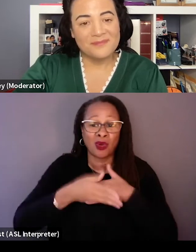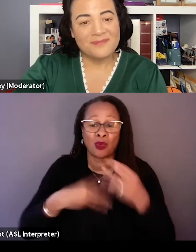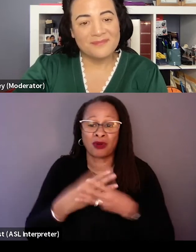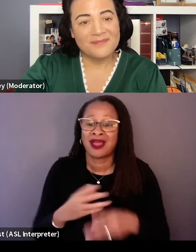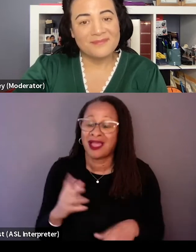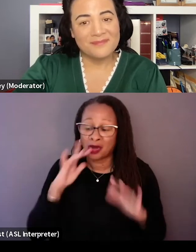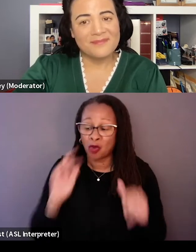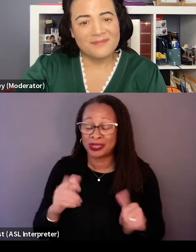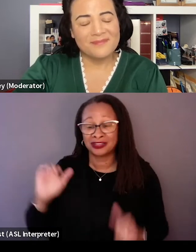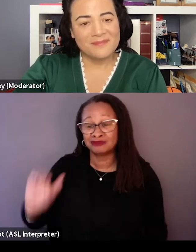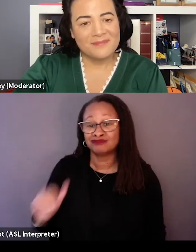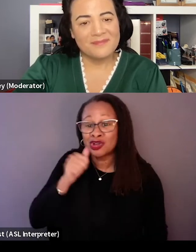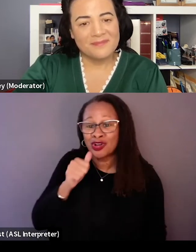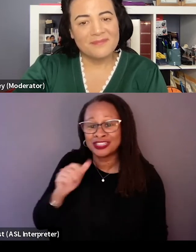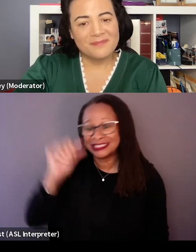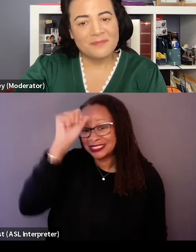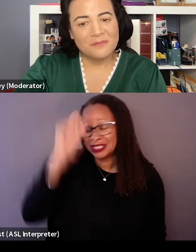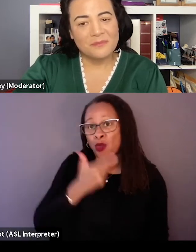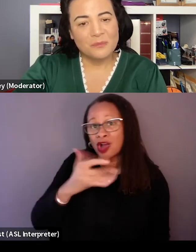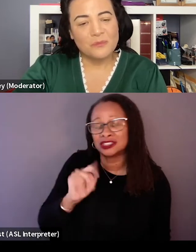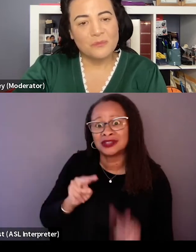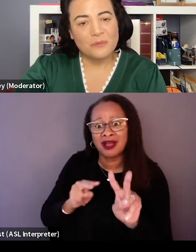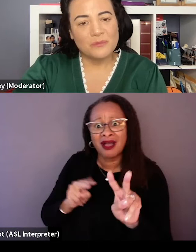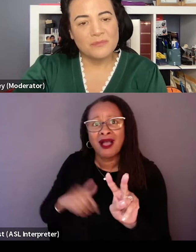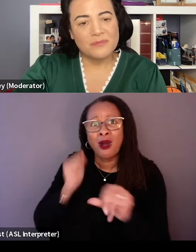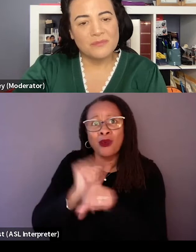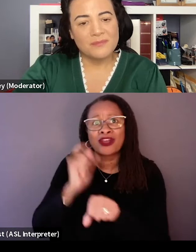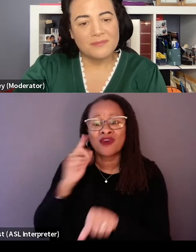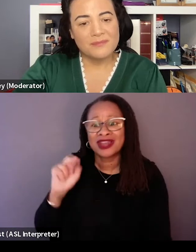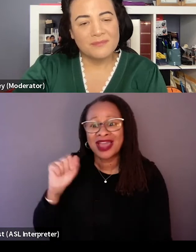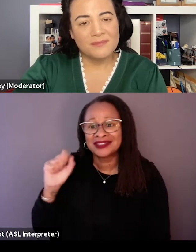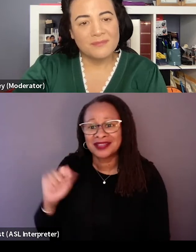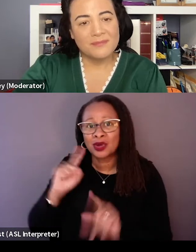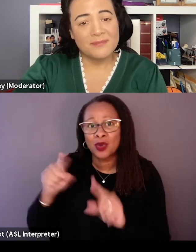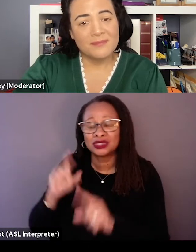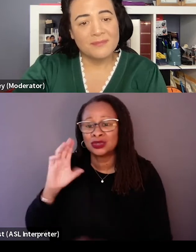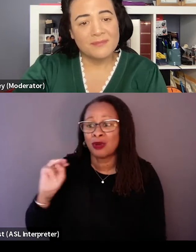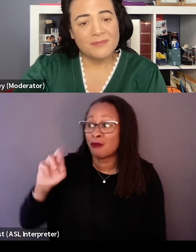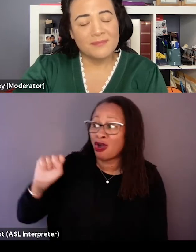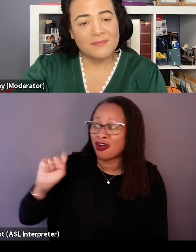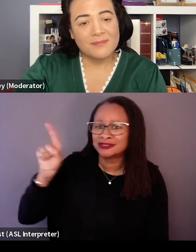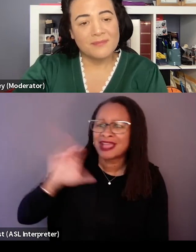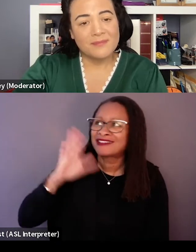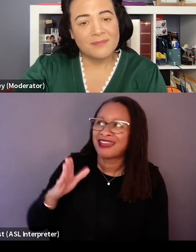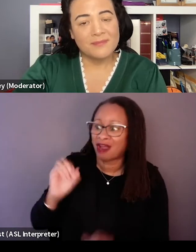might be watching this film and thinking, working for NASA or going to Mars is never going to be an opportunity for her.